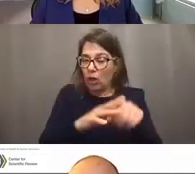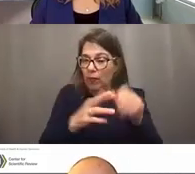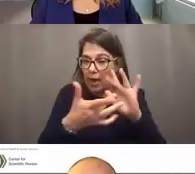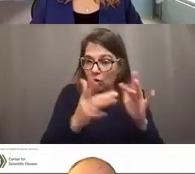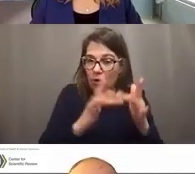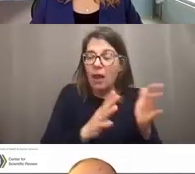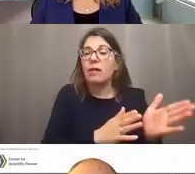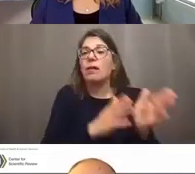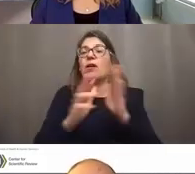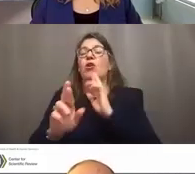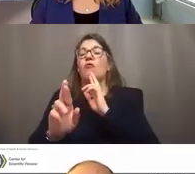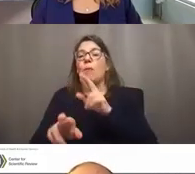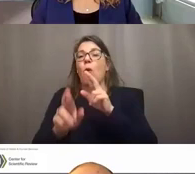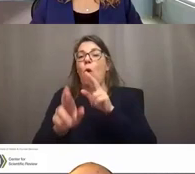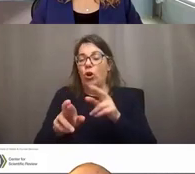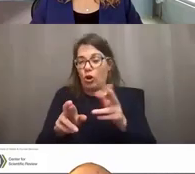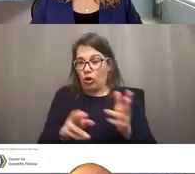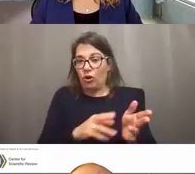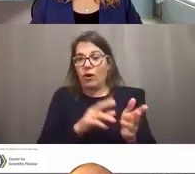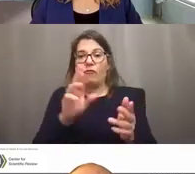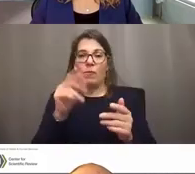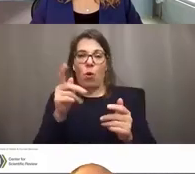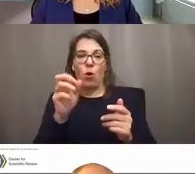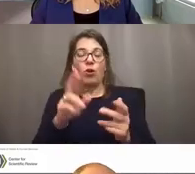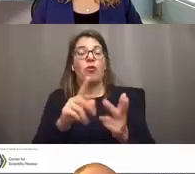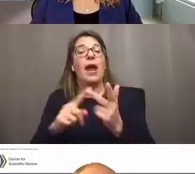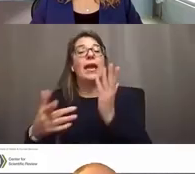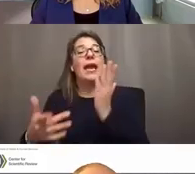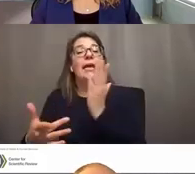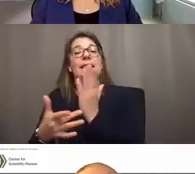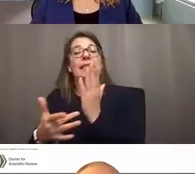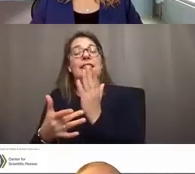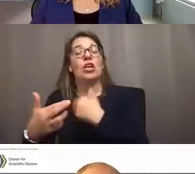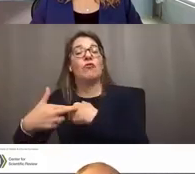and as mentioned in one of the questions, they use an assistant referral tool called ART.